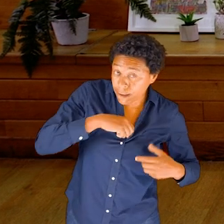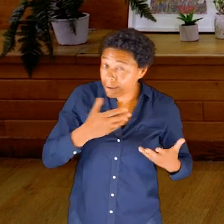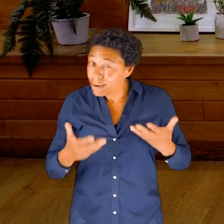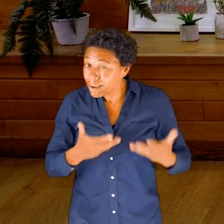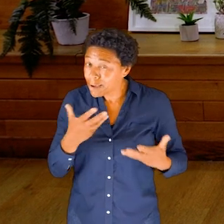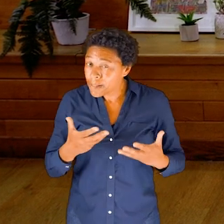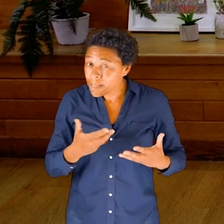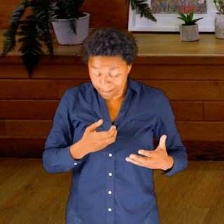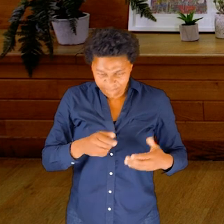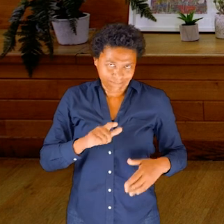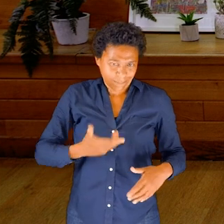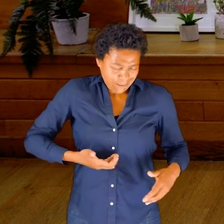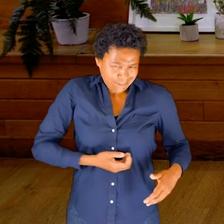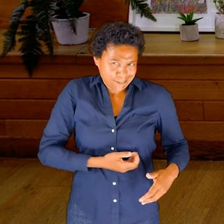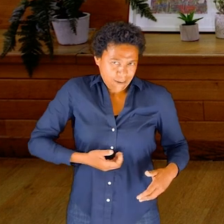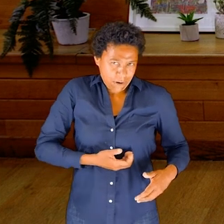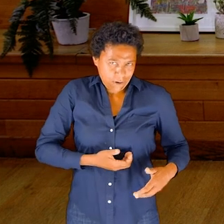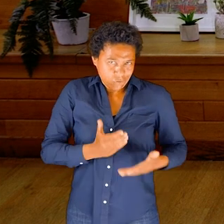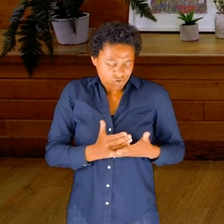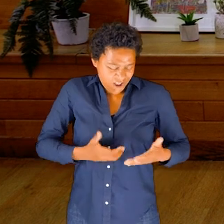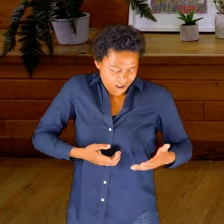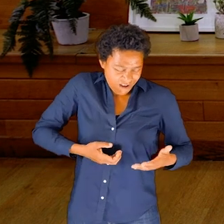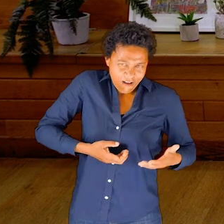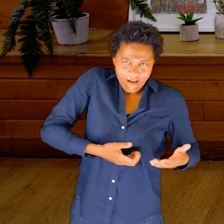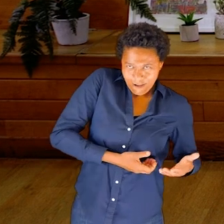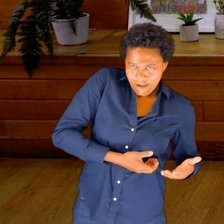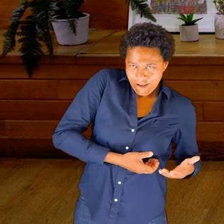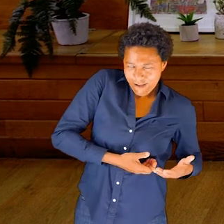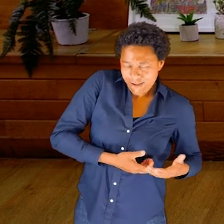Of course the stomach kind of goes slightly to your left side.